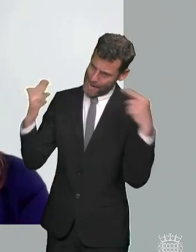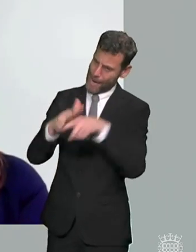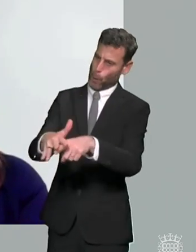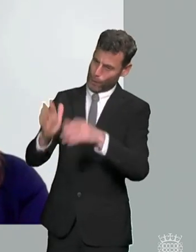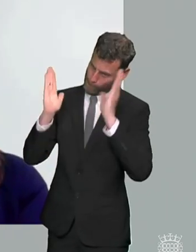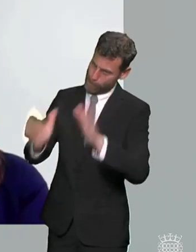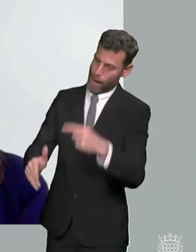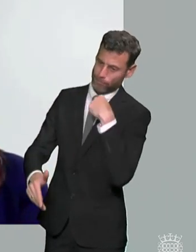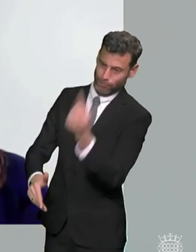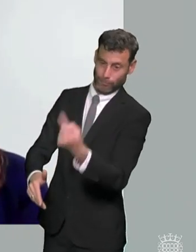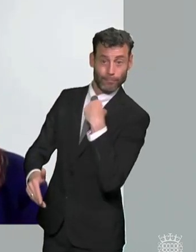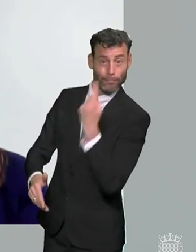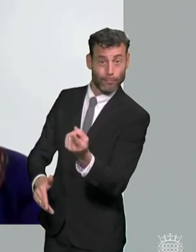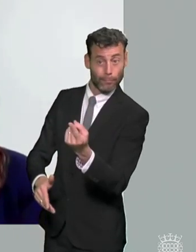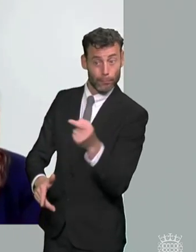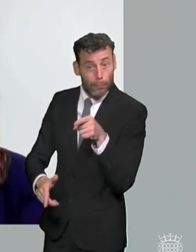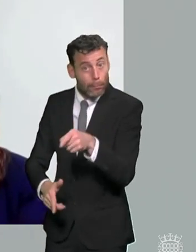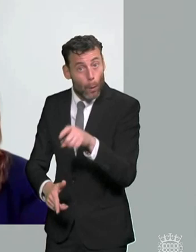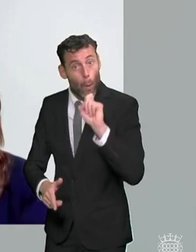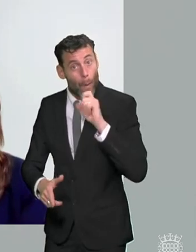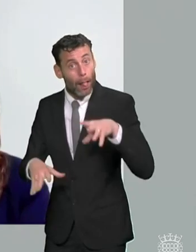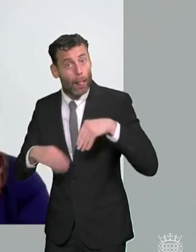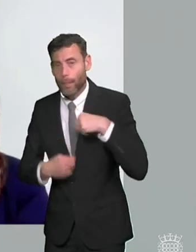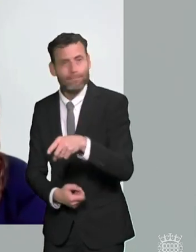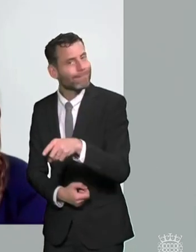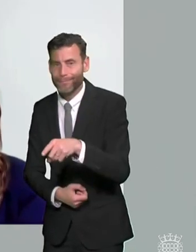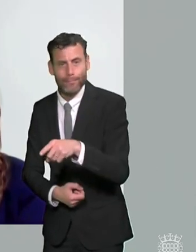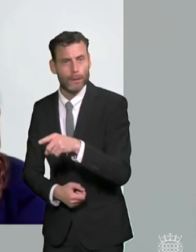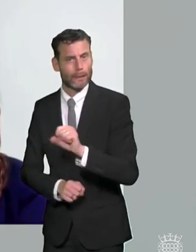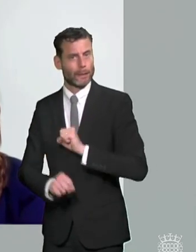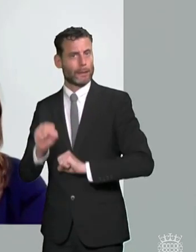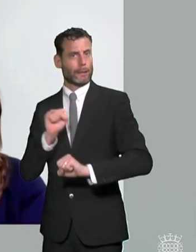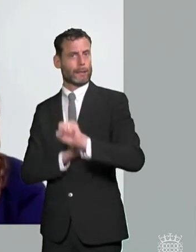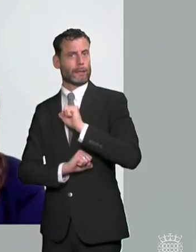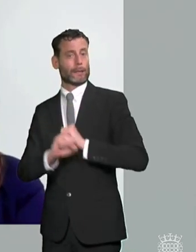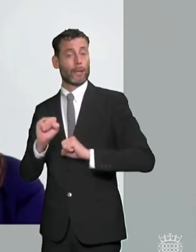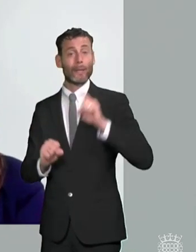and it just these proposals within the green paper about the majority of children people